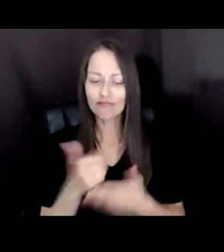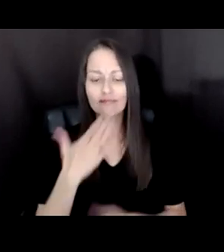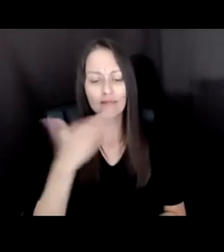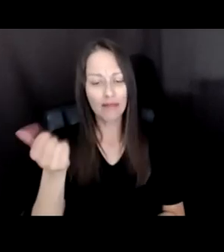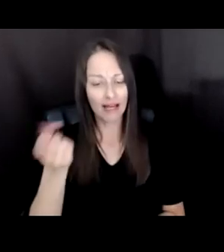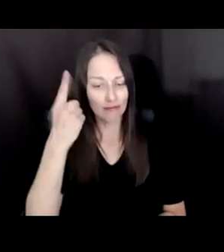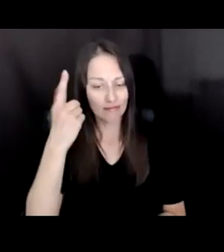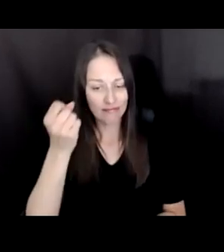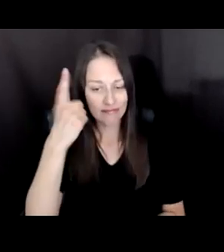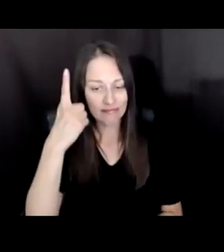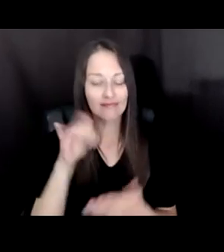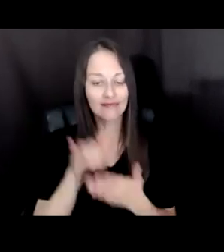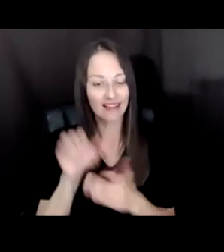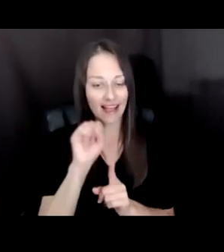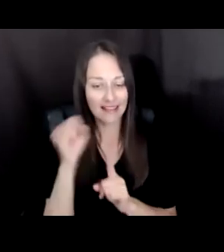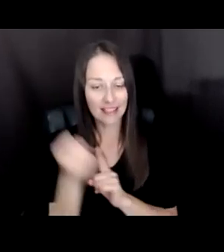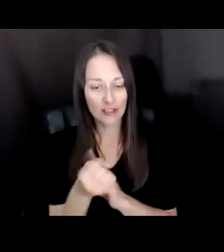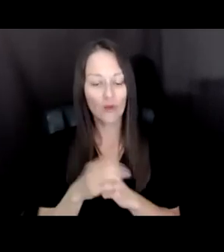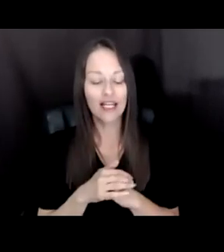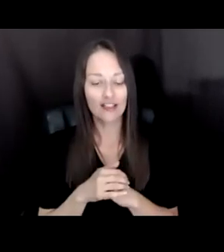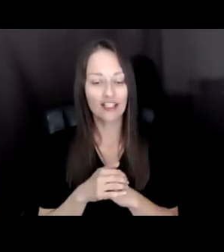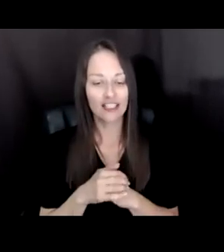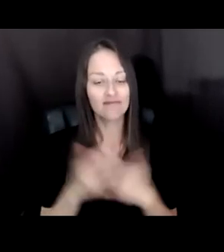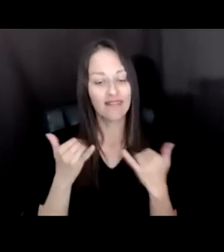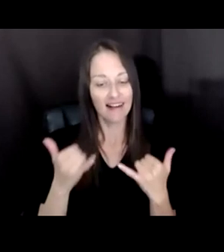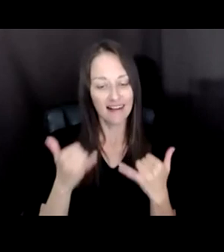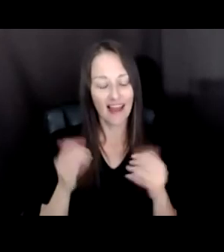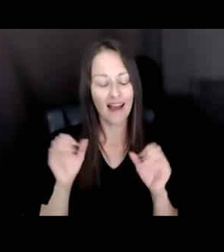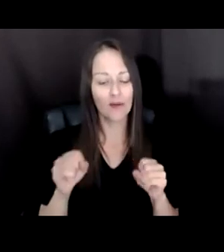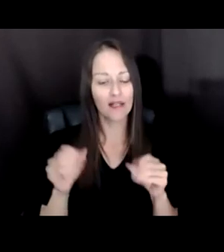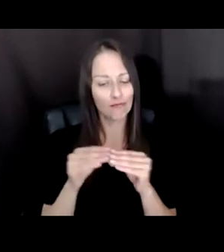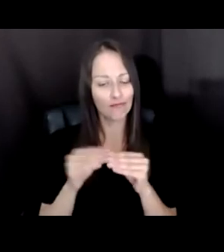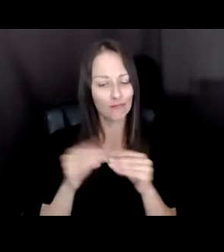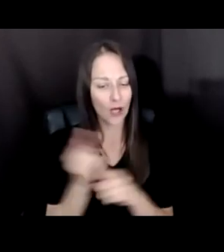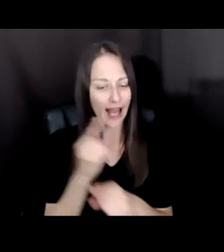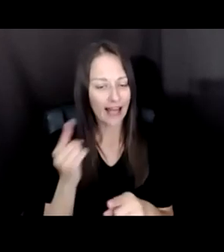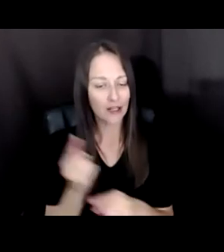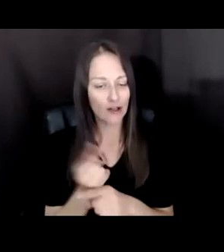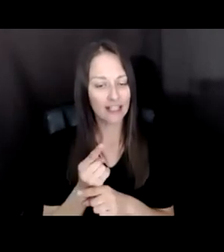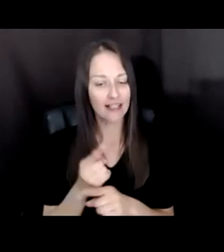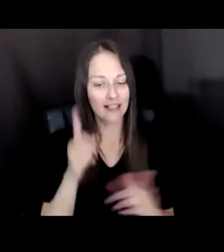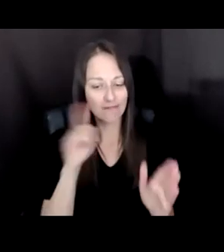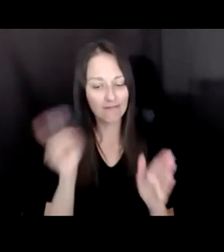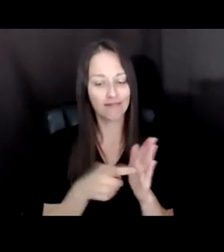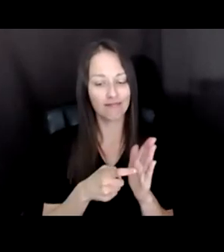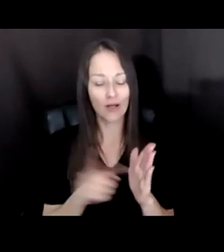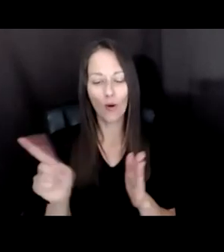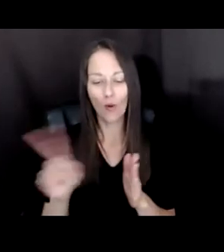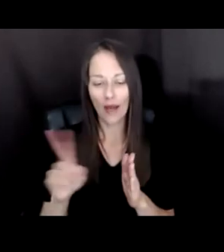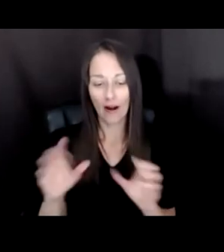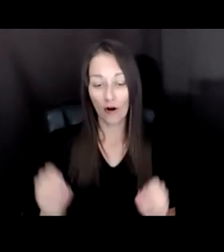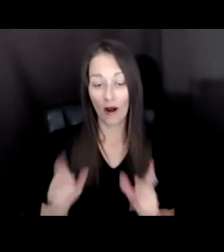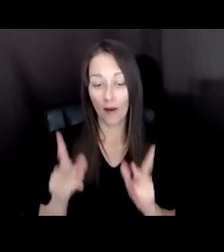LANDSCAPE AND TO MORE ACCURATELY IDENTIFY WHERE THE OPPORTUNITIES MAY LIE. AND SO WITH THAT I JUST